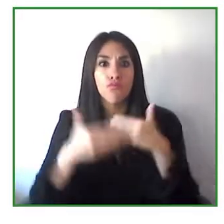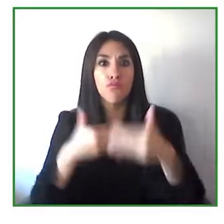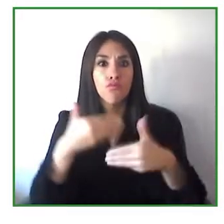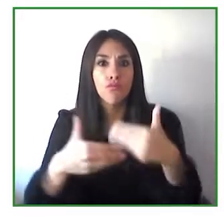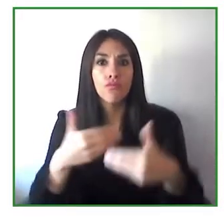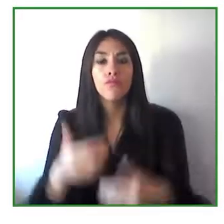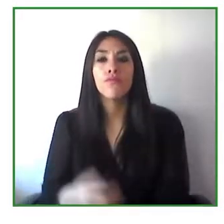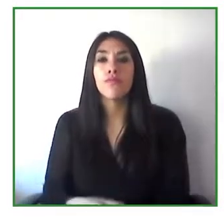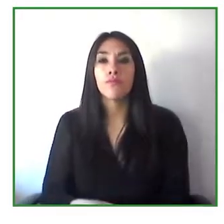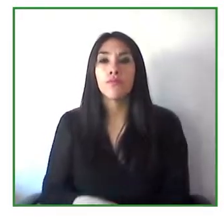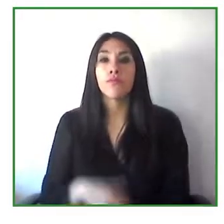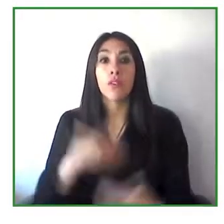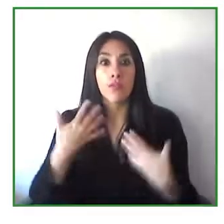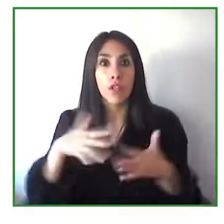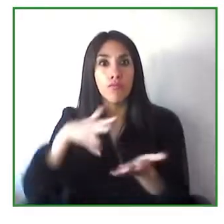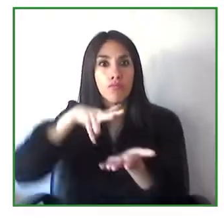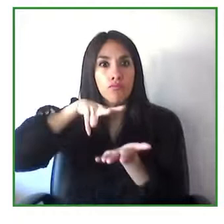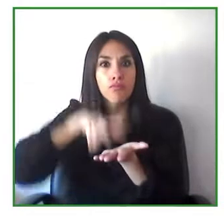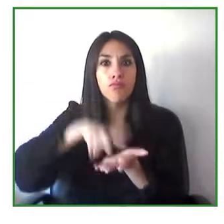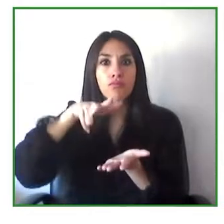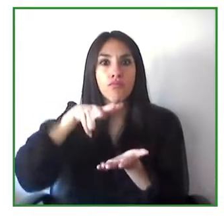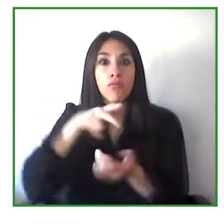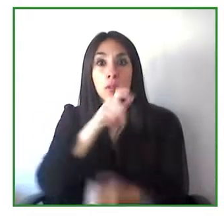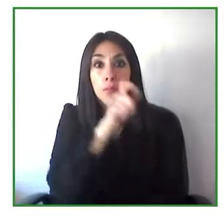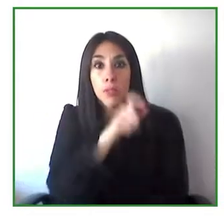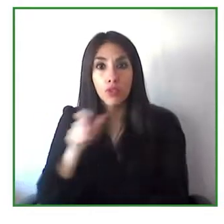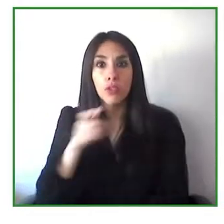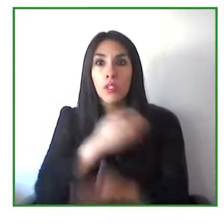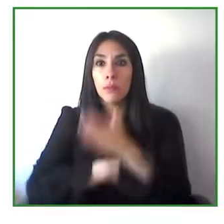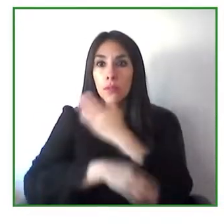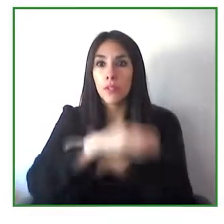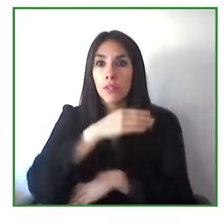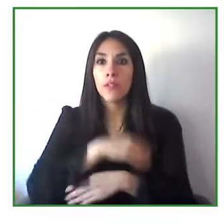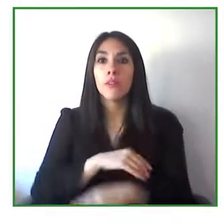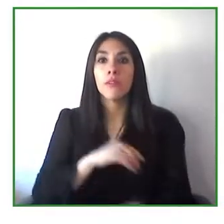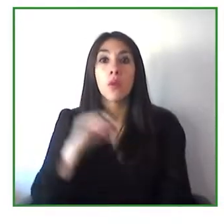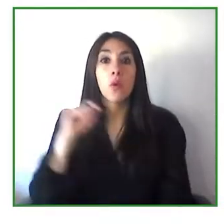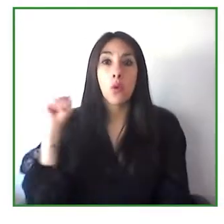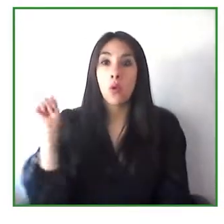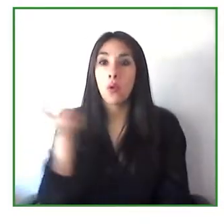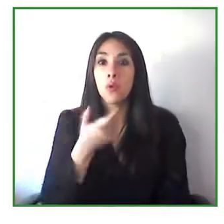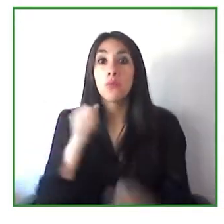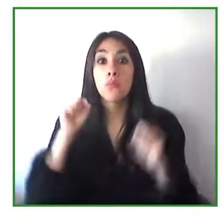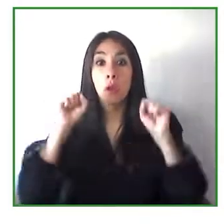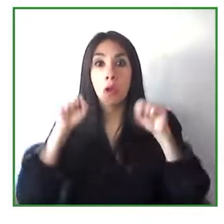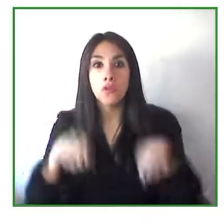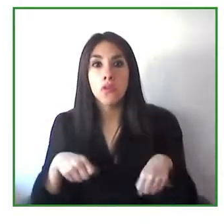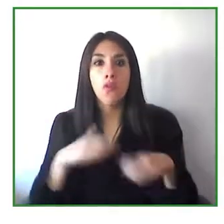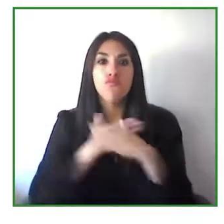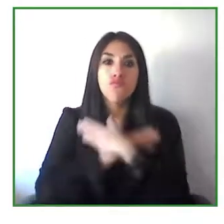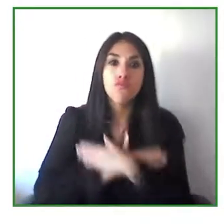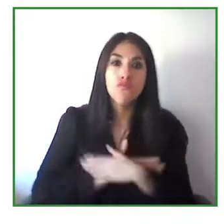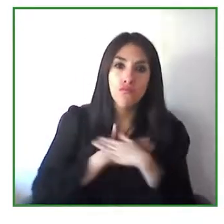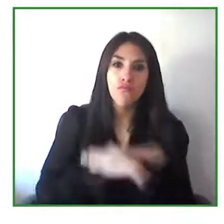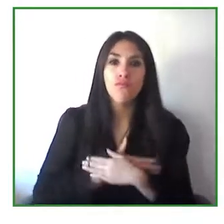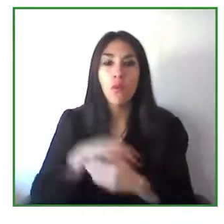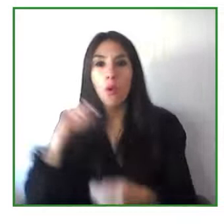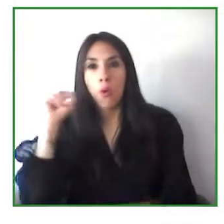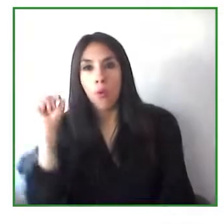of the Rights of People with Disabilities, so everybody has the chance to enjoy rights.